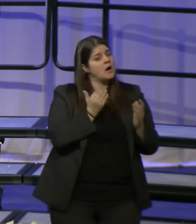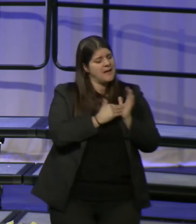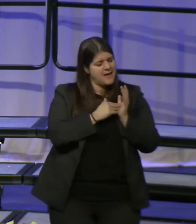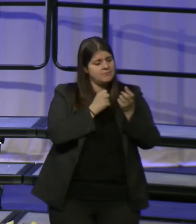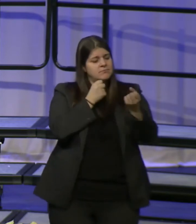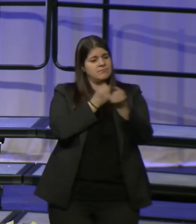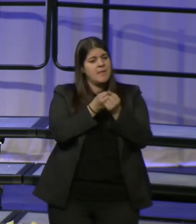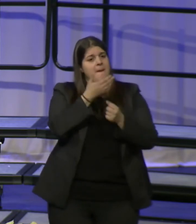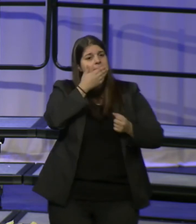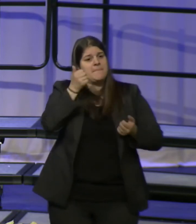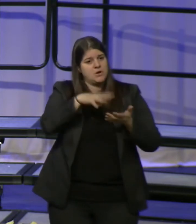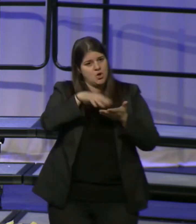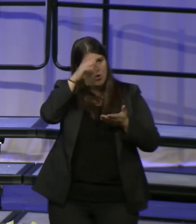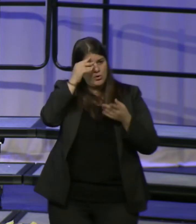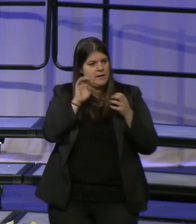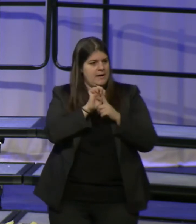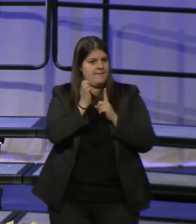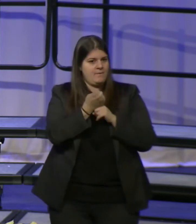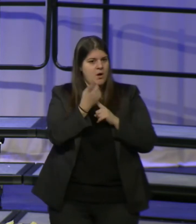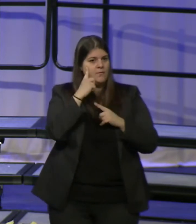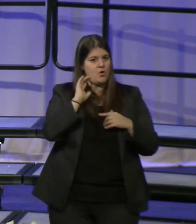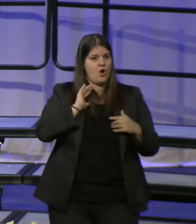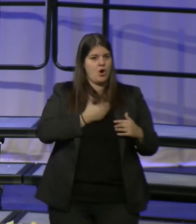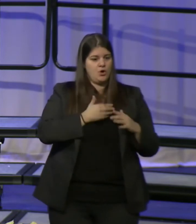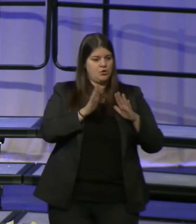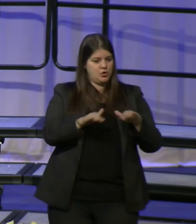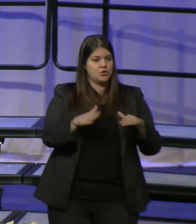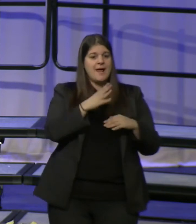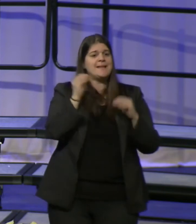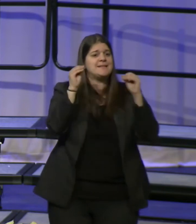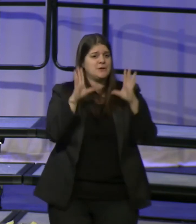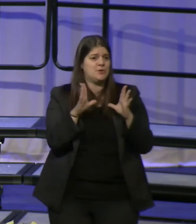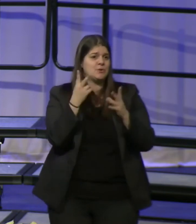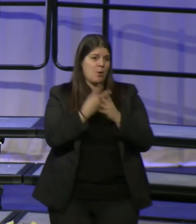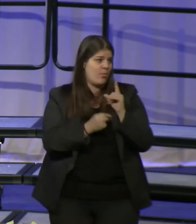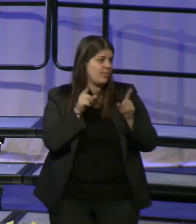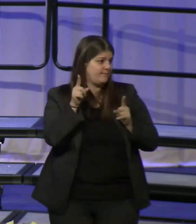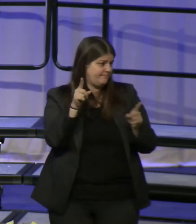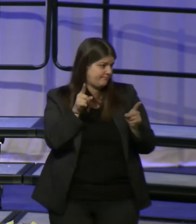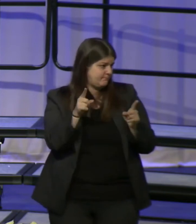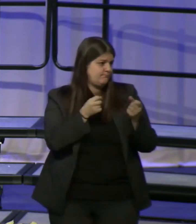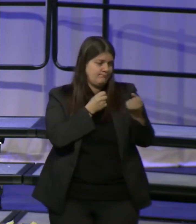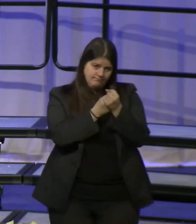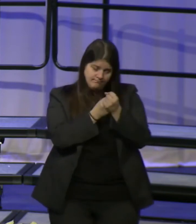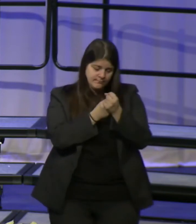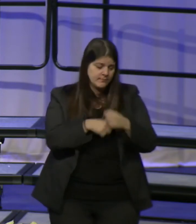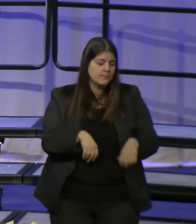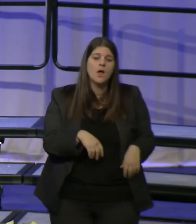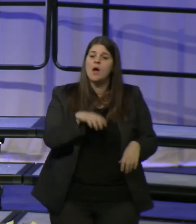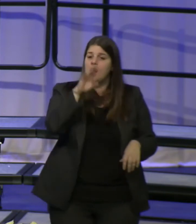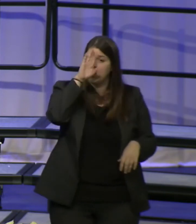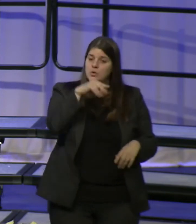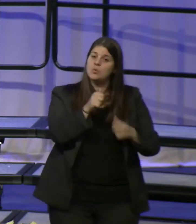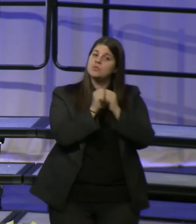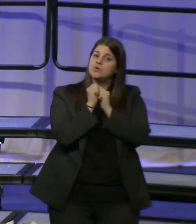our children and educators. I know that together we can ensure that all Howard County residents